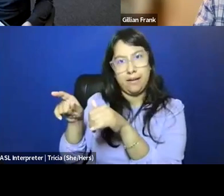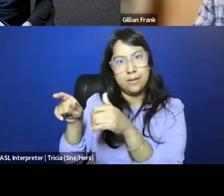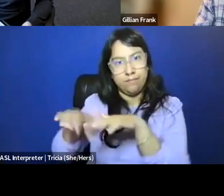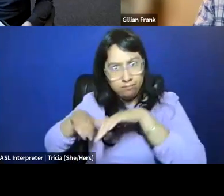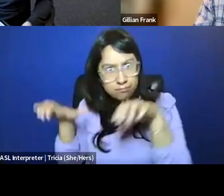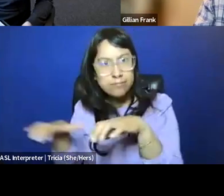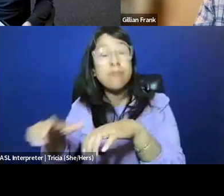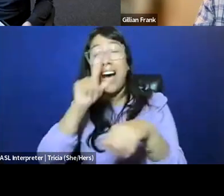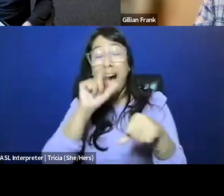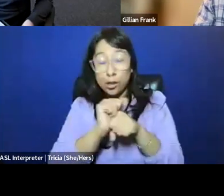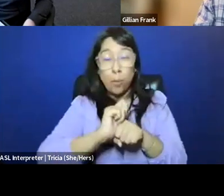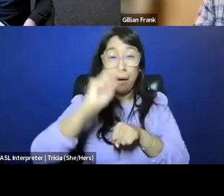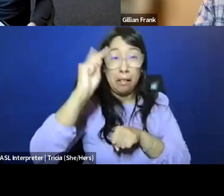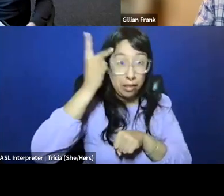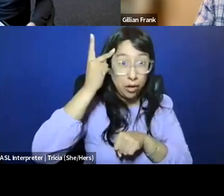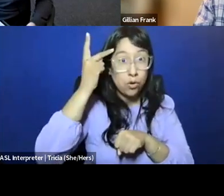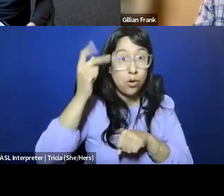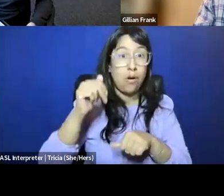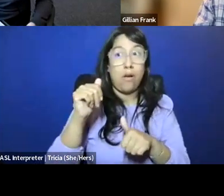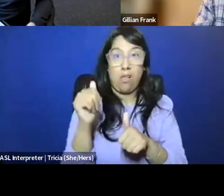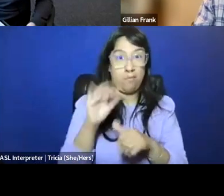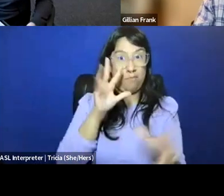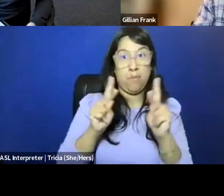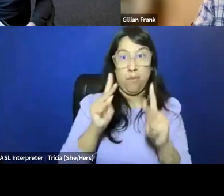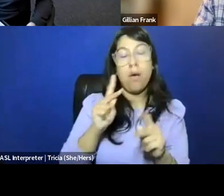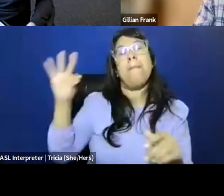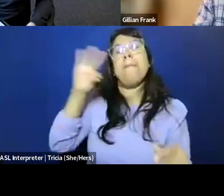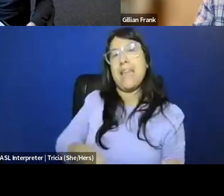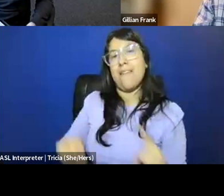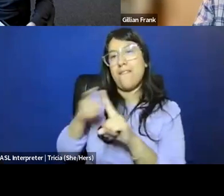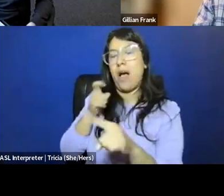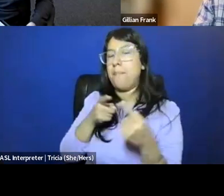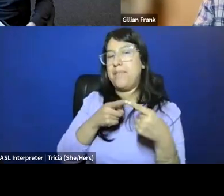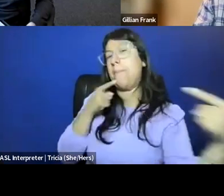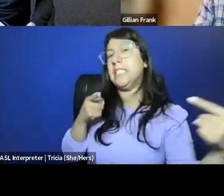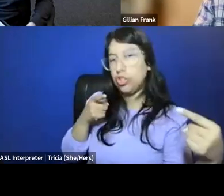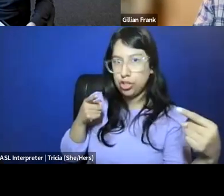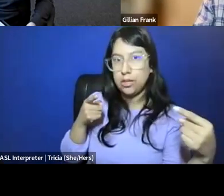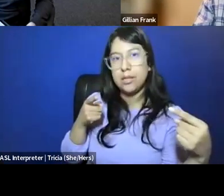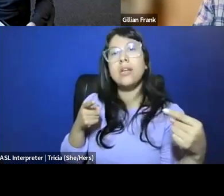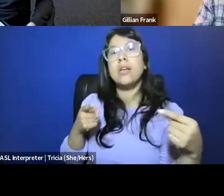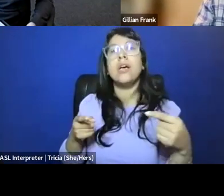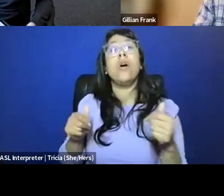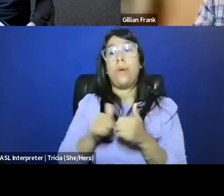but then like actual liberal political actors also benefit from the supposed opposition that they, you know,